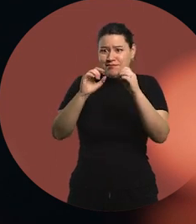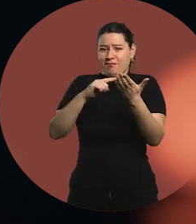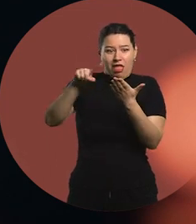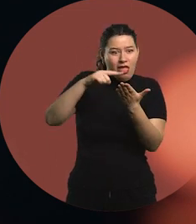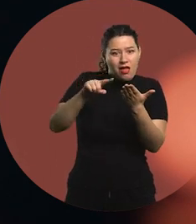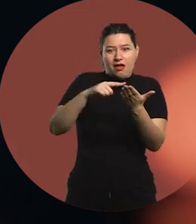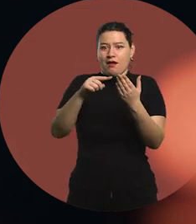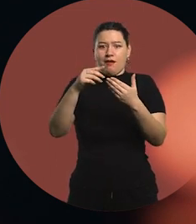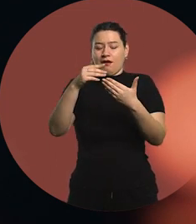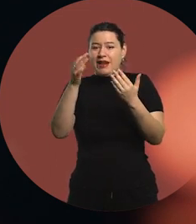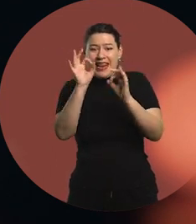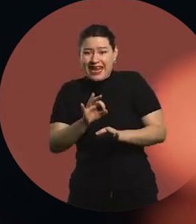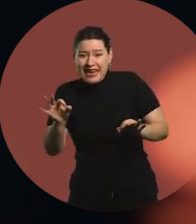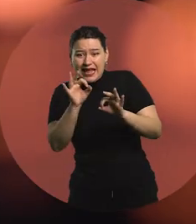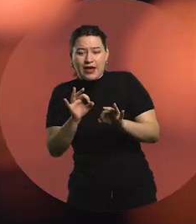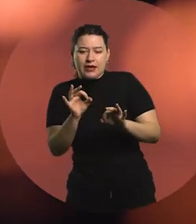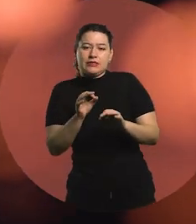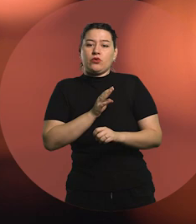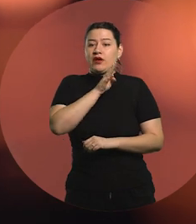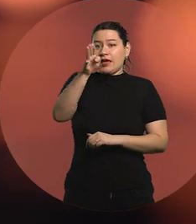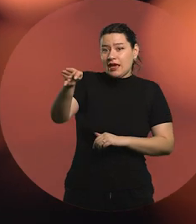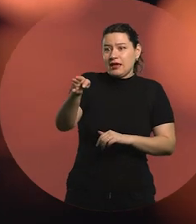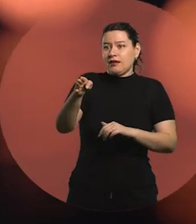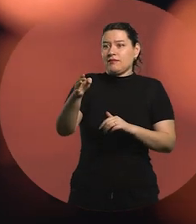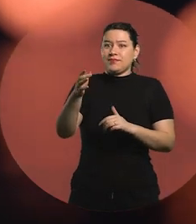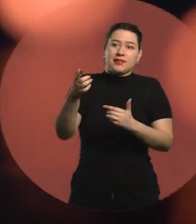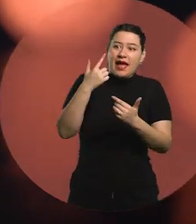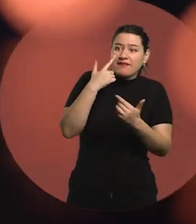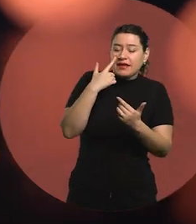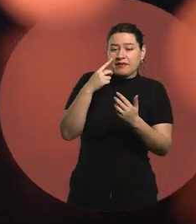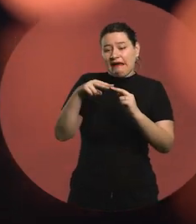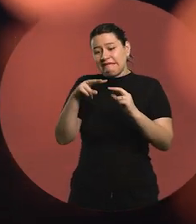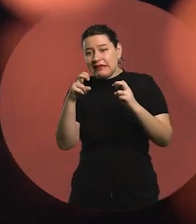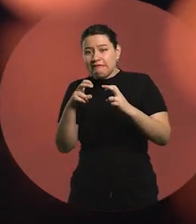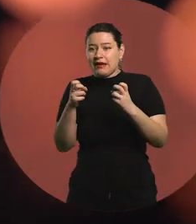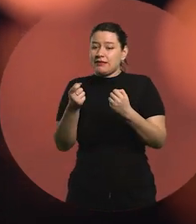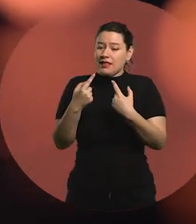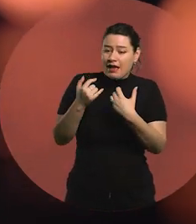I had to go and read, find out, inform myself.